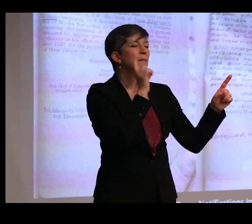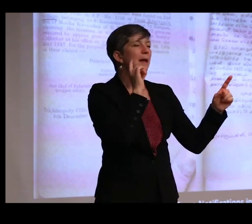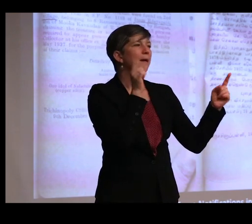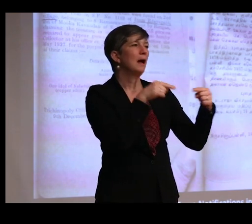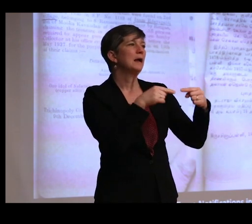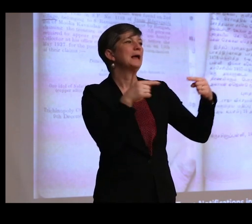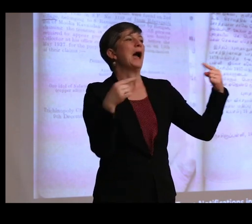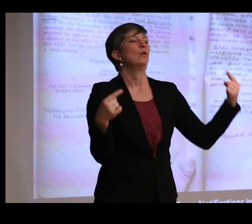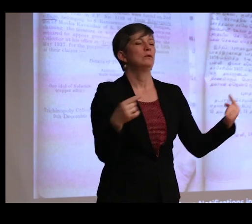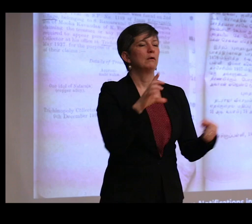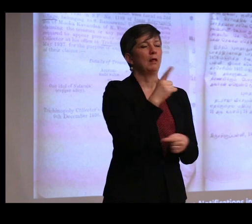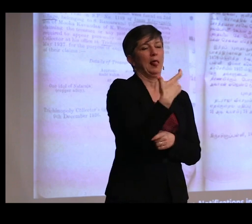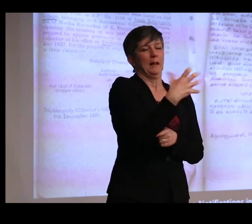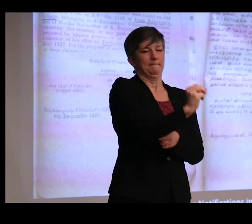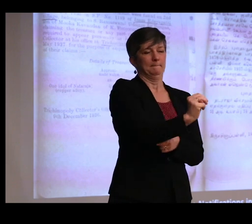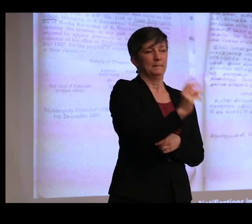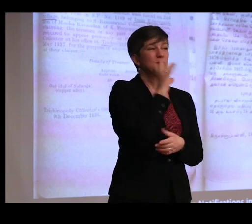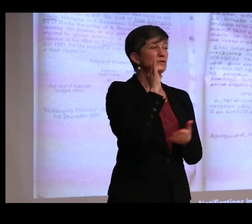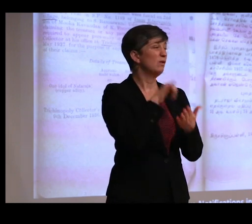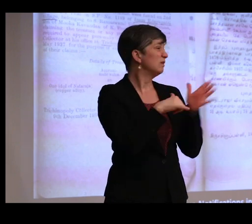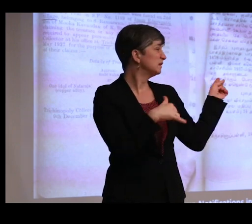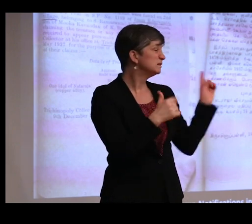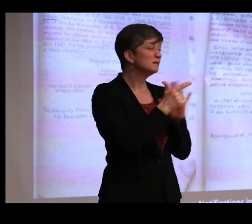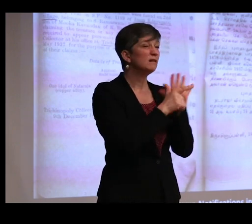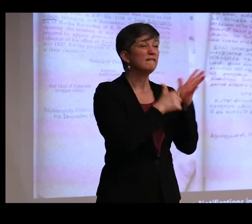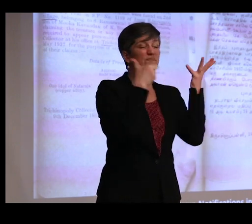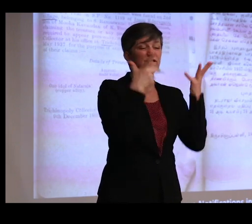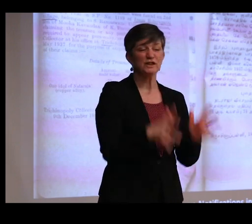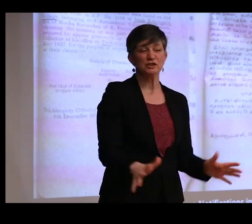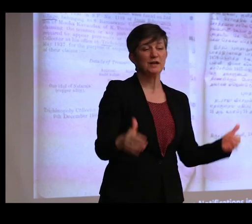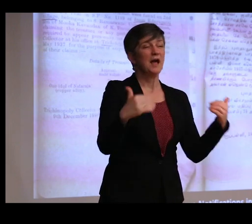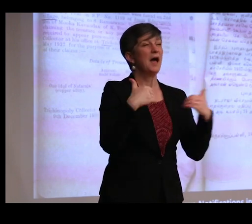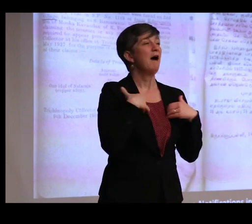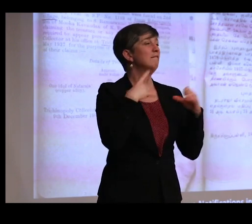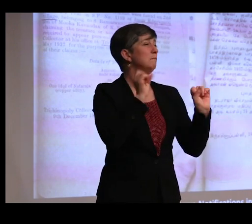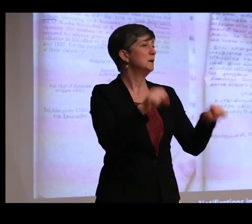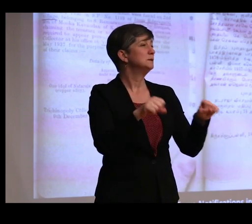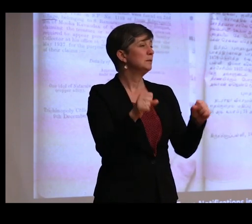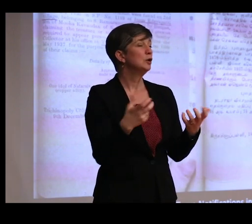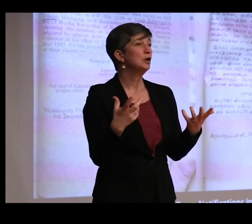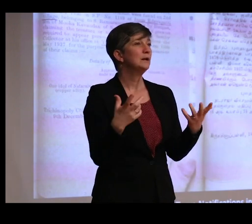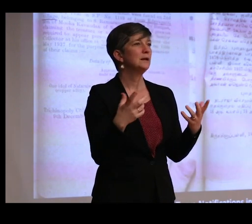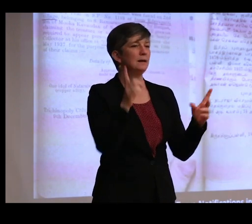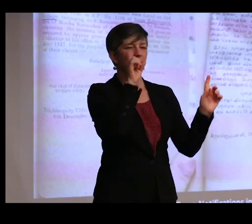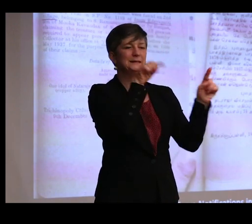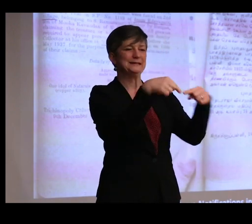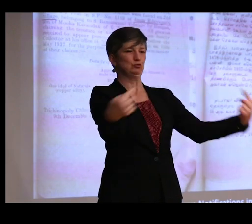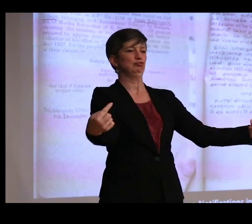So in the Treasure Trove Act already is this possibility of disagreeing with where